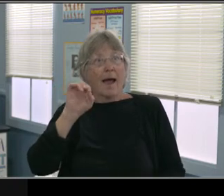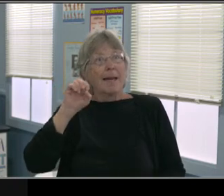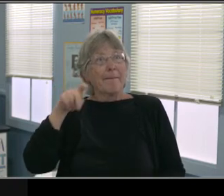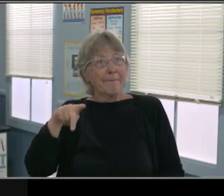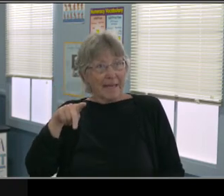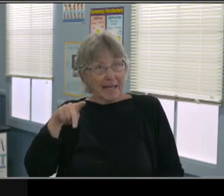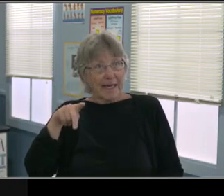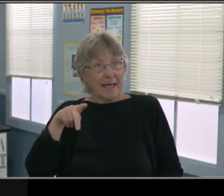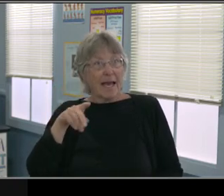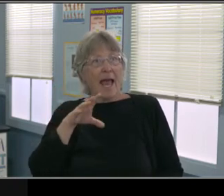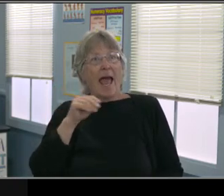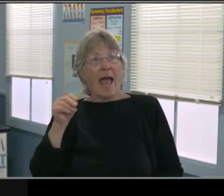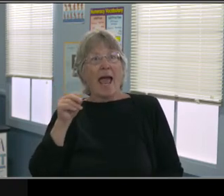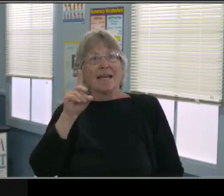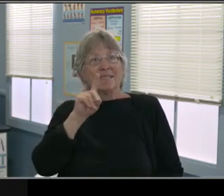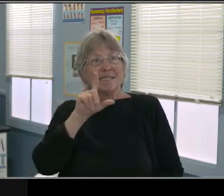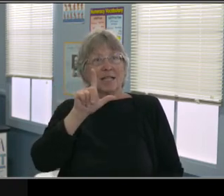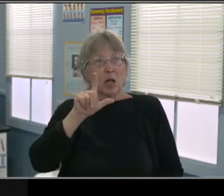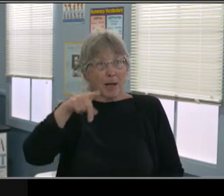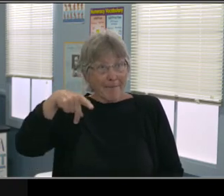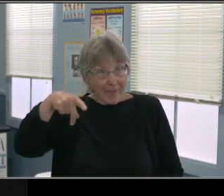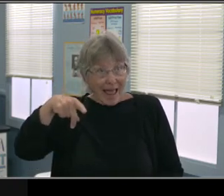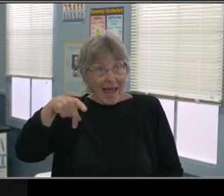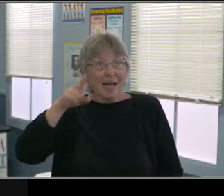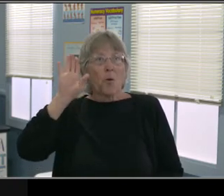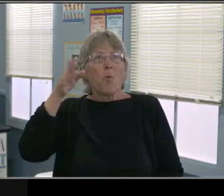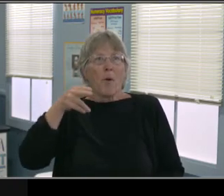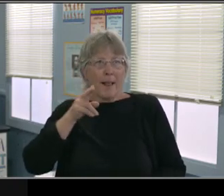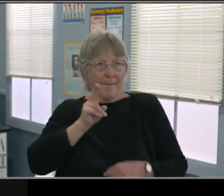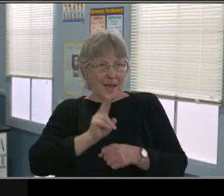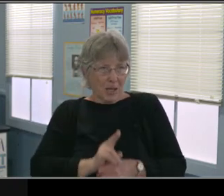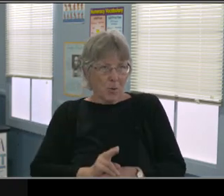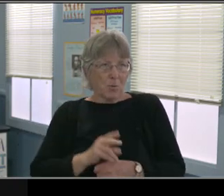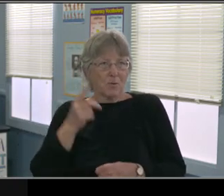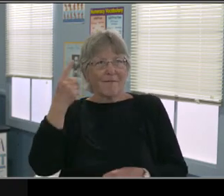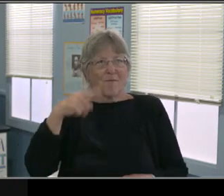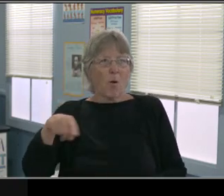in those bolded words. So what this statement, this section talks about is,